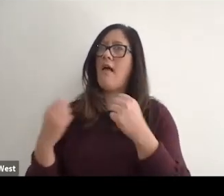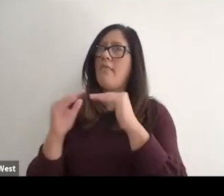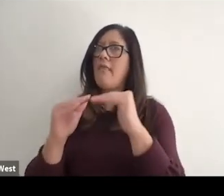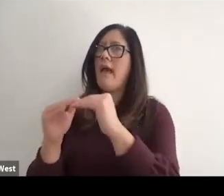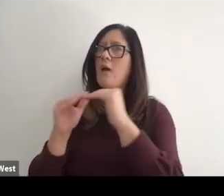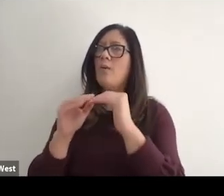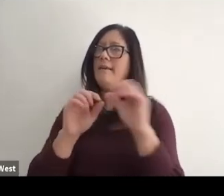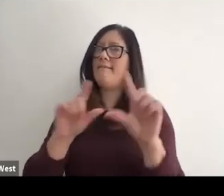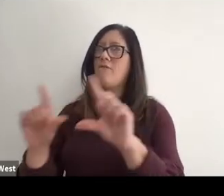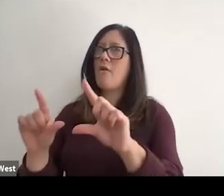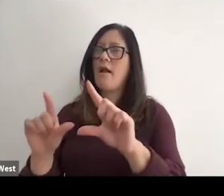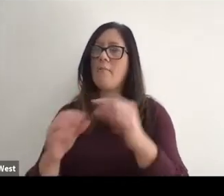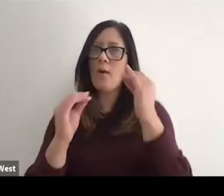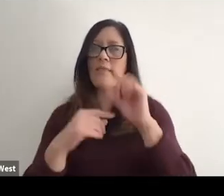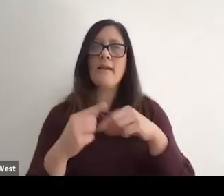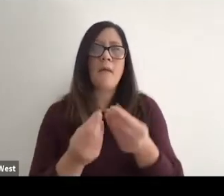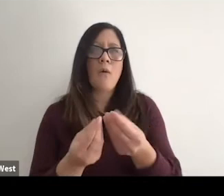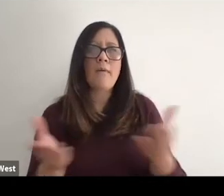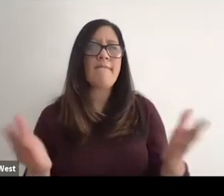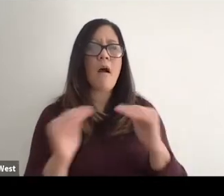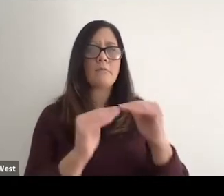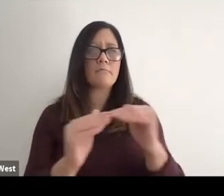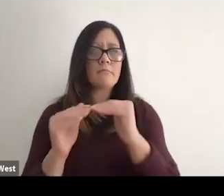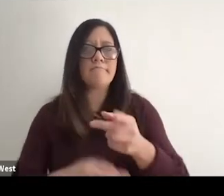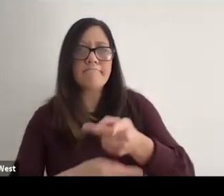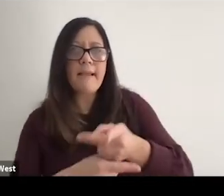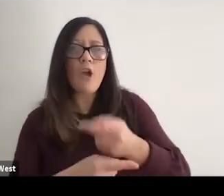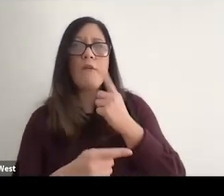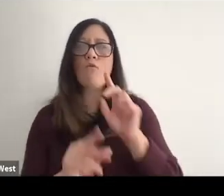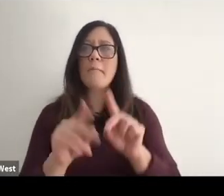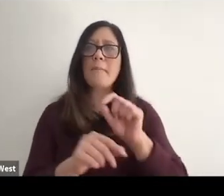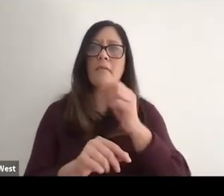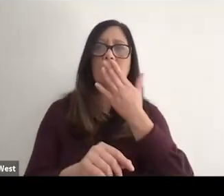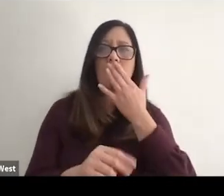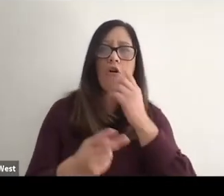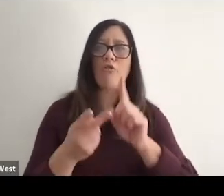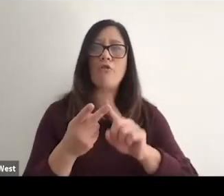equitable care to communities of color to older patients to people who English is not their preferred